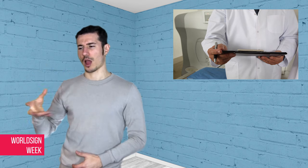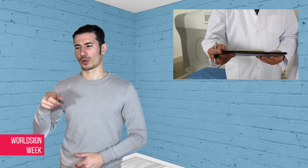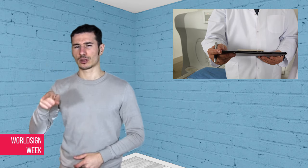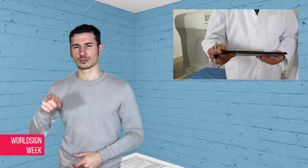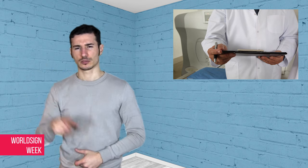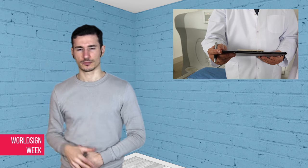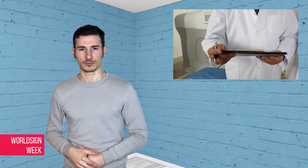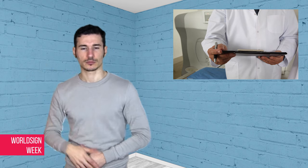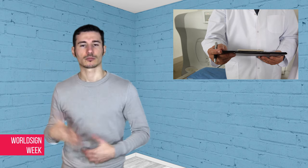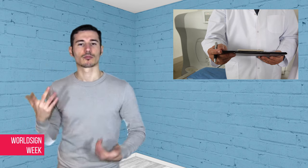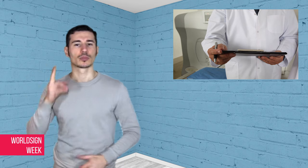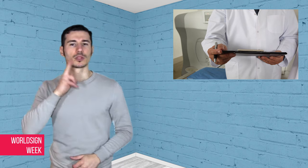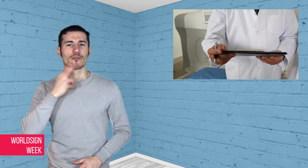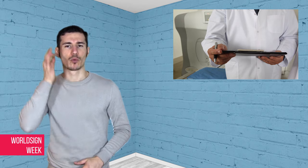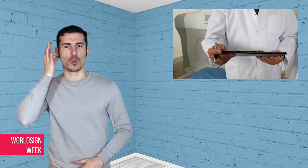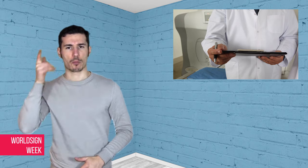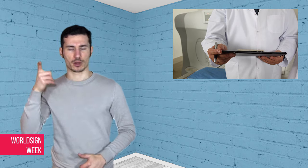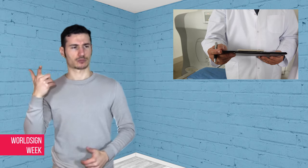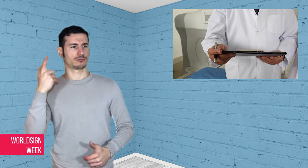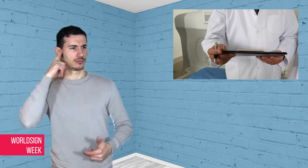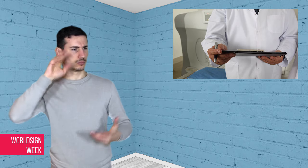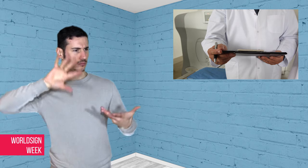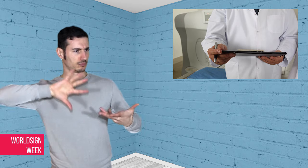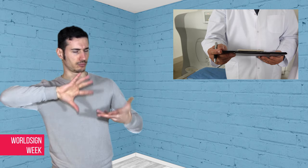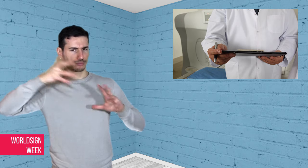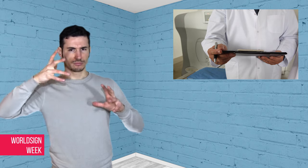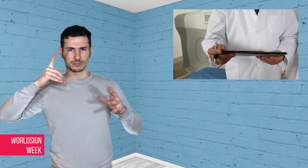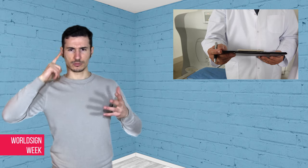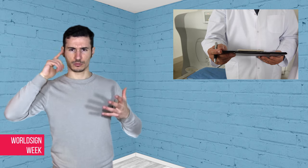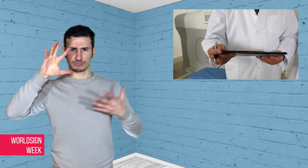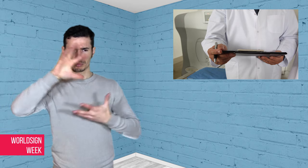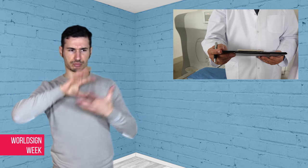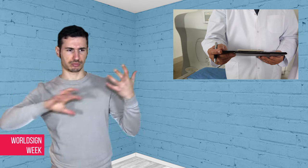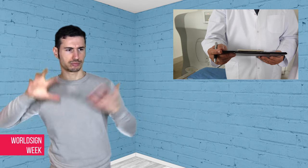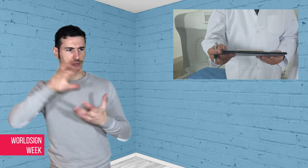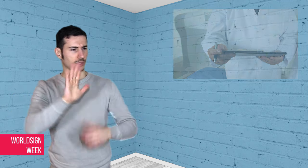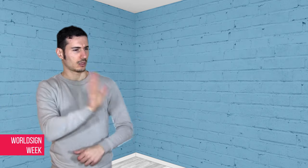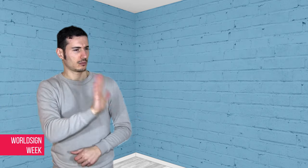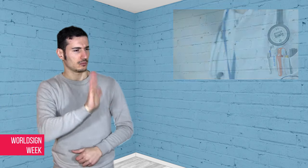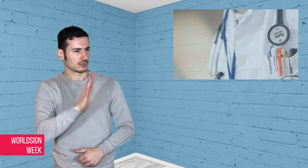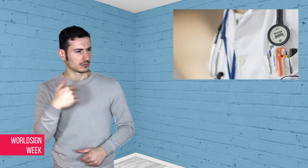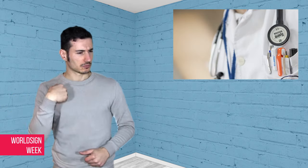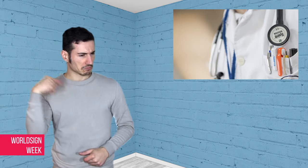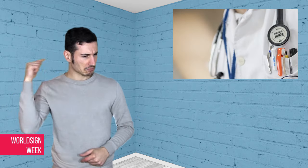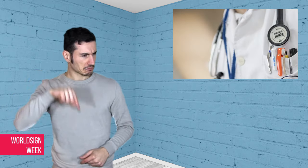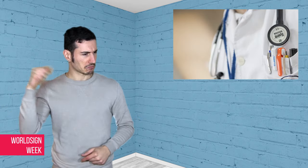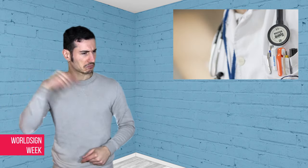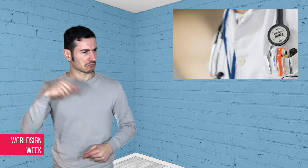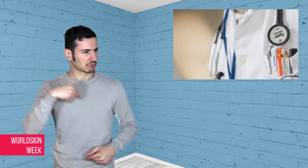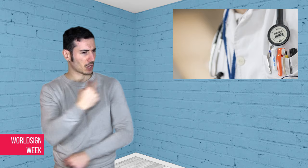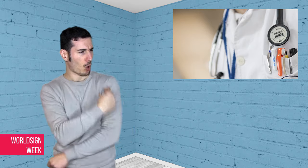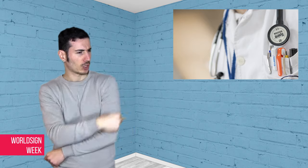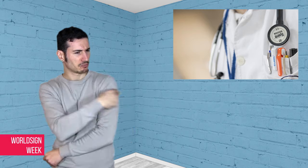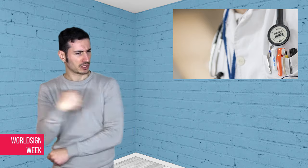and confused as she had been going to the medical health care services all